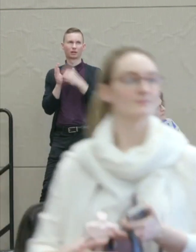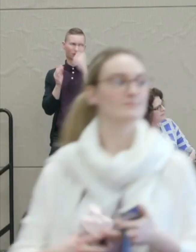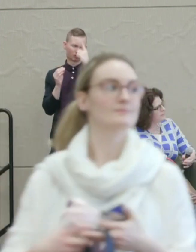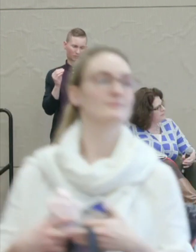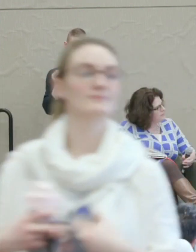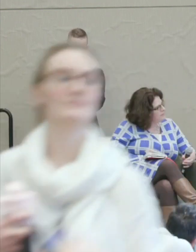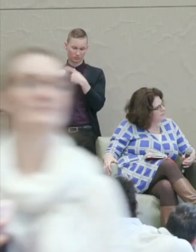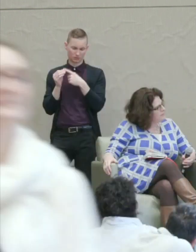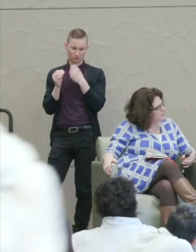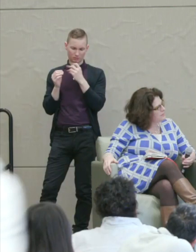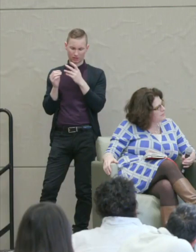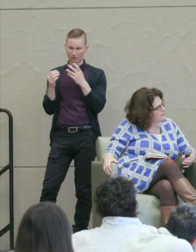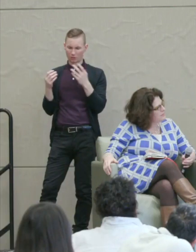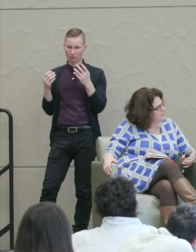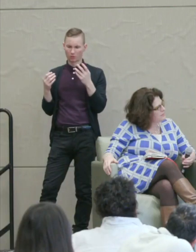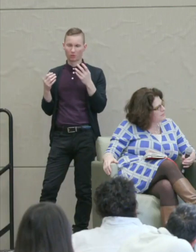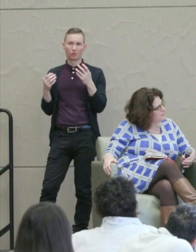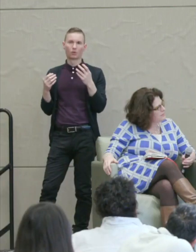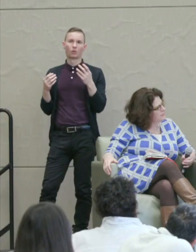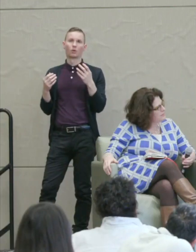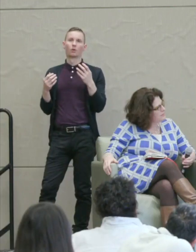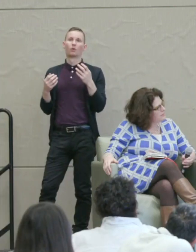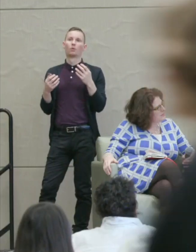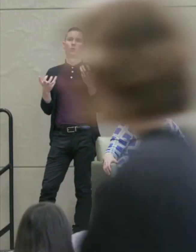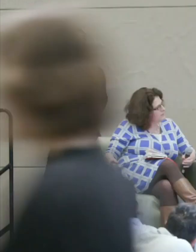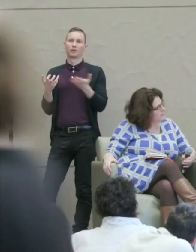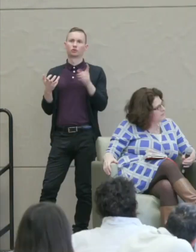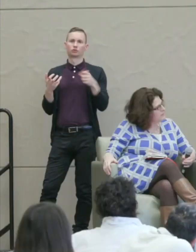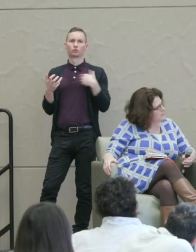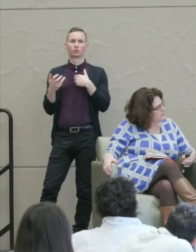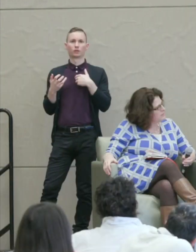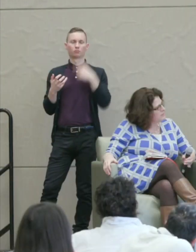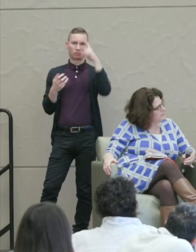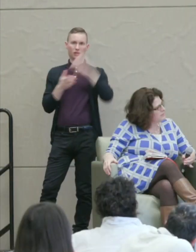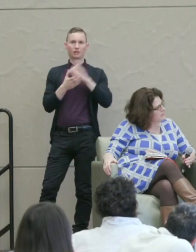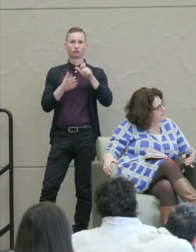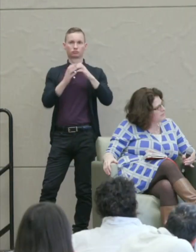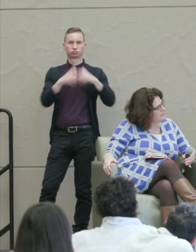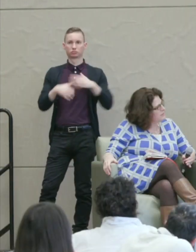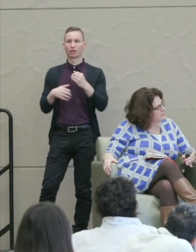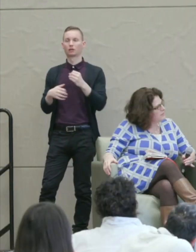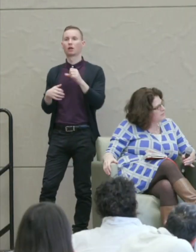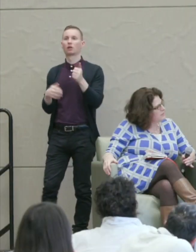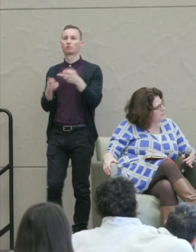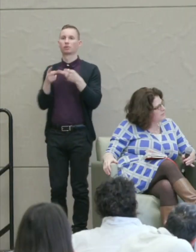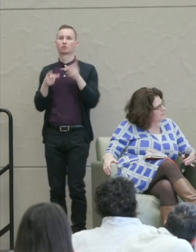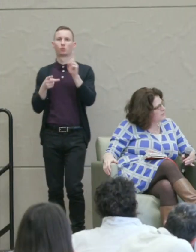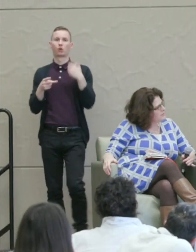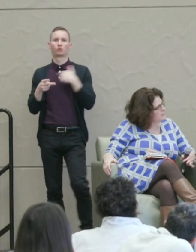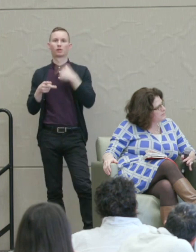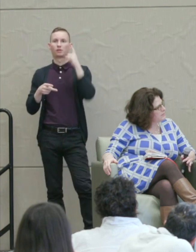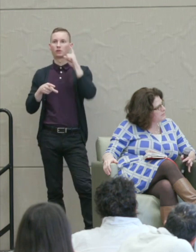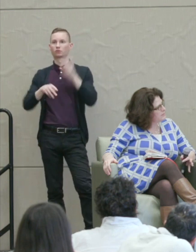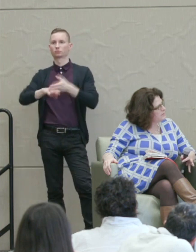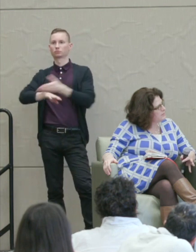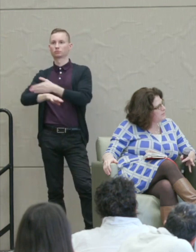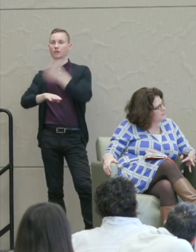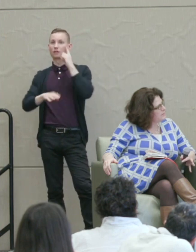about what things should we be abolitionist, what things should we be reformists? I think the factory farming industry is abolition.